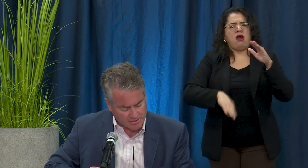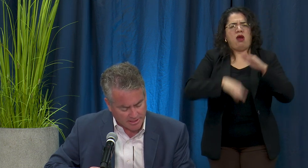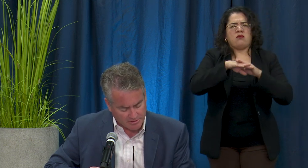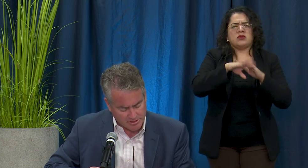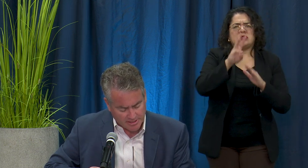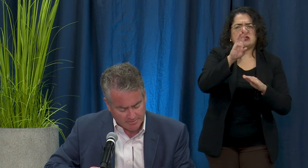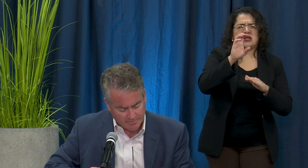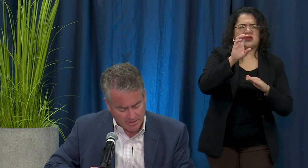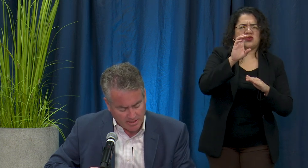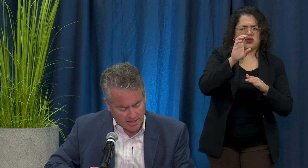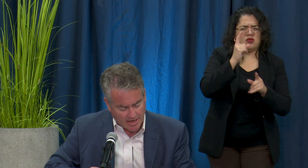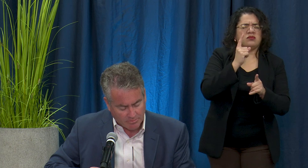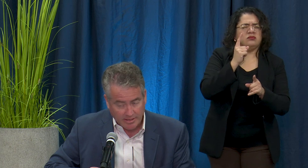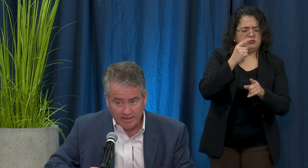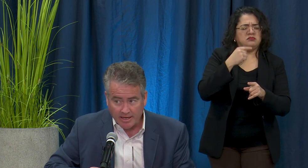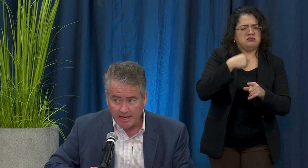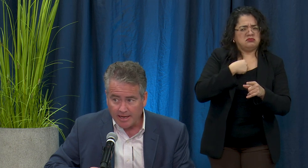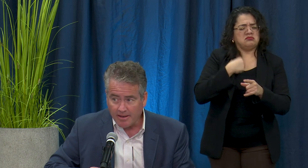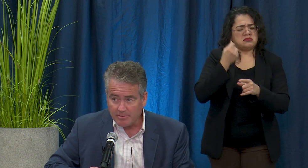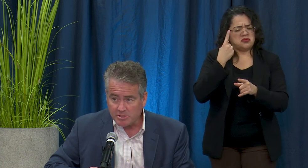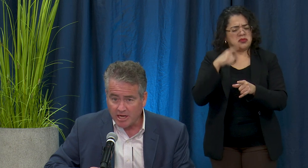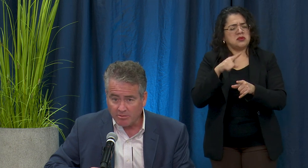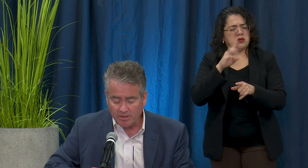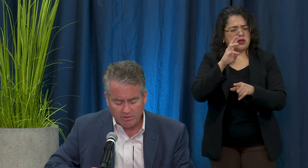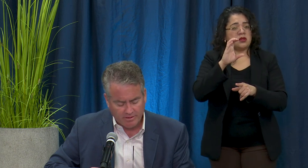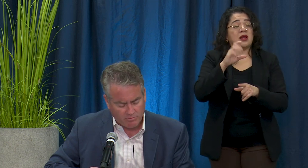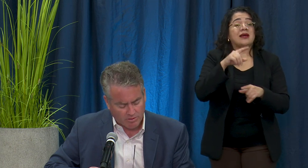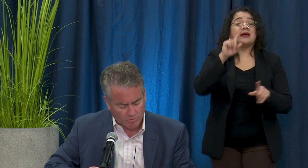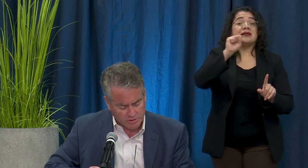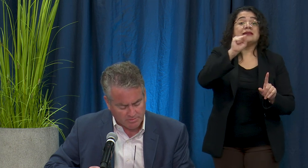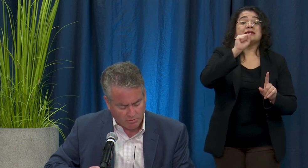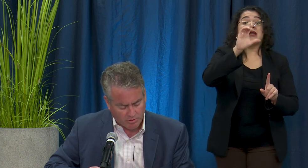as I understand it. Up in Sacramento we have poured more support